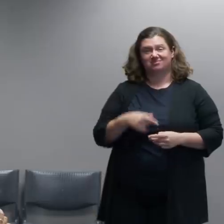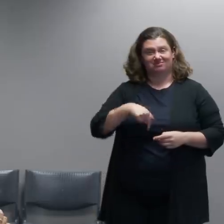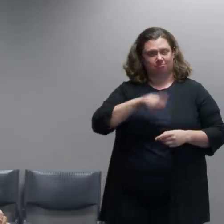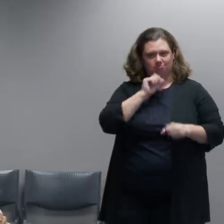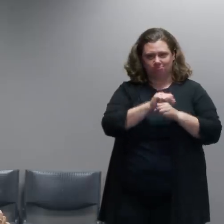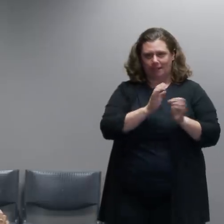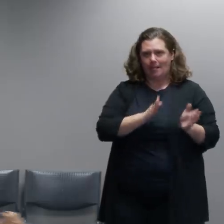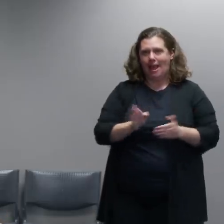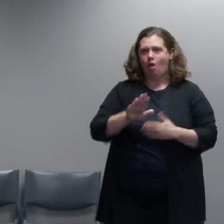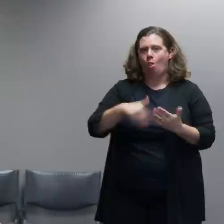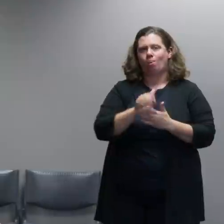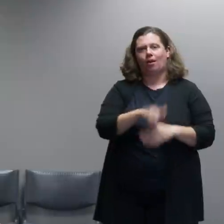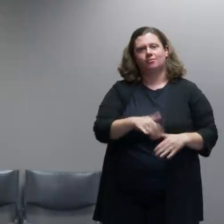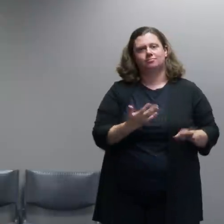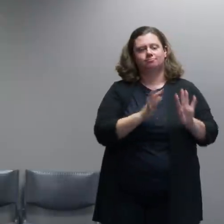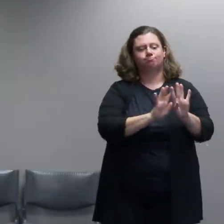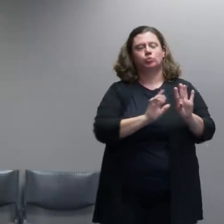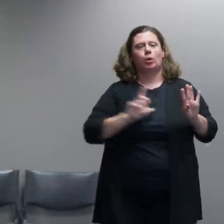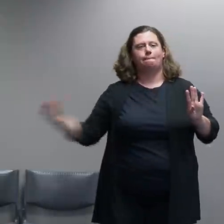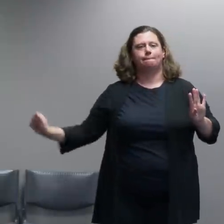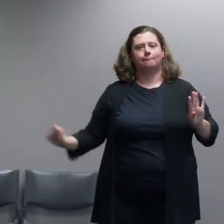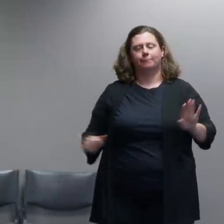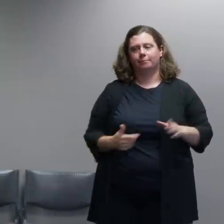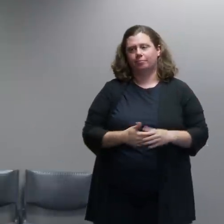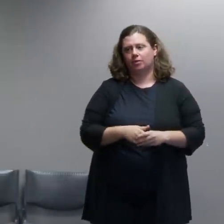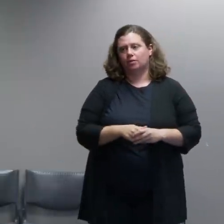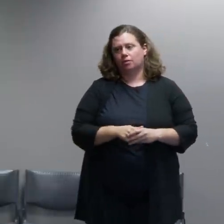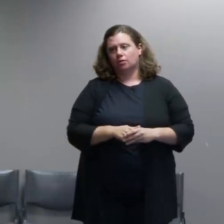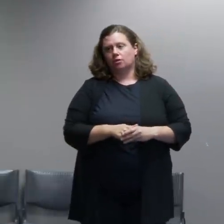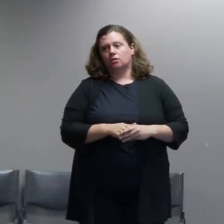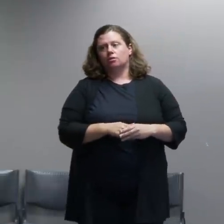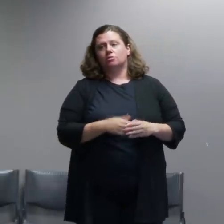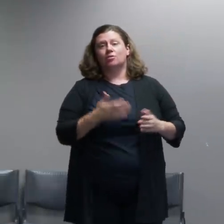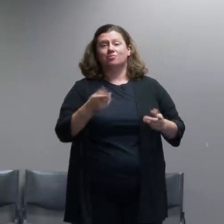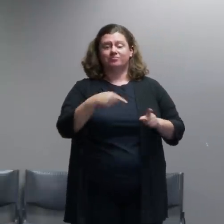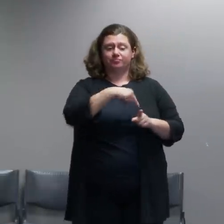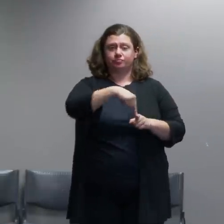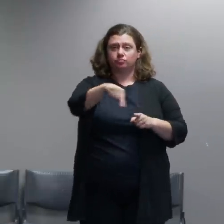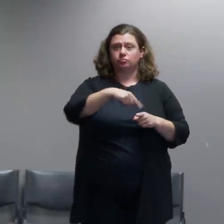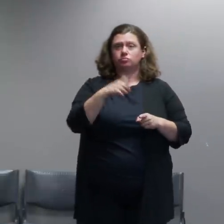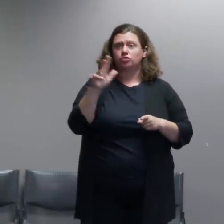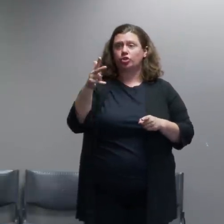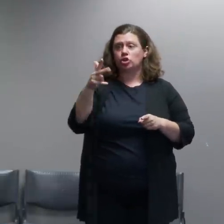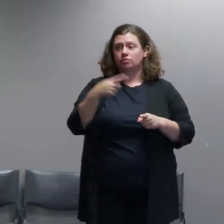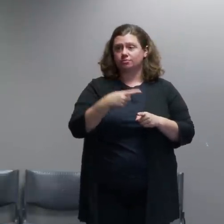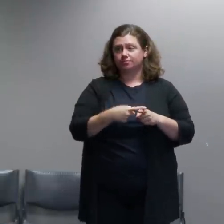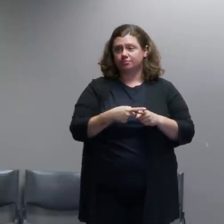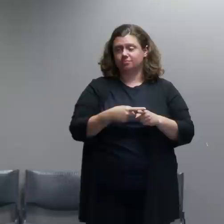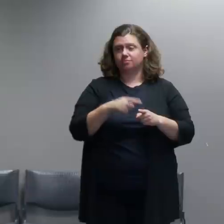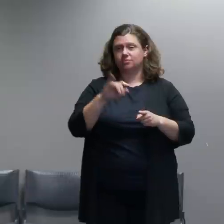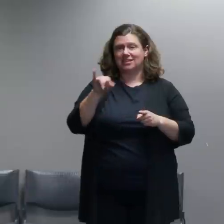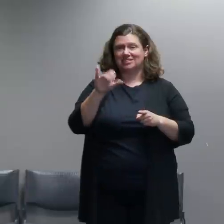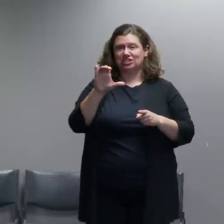One of the reasons why we believe that the Third Avenue side of the Justice Center is often the focus of this is the park